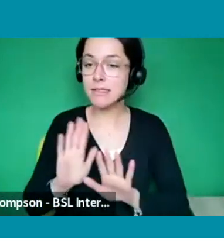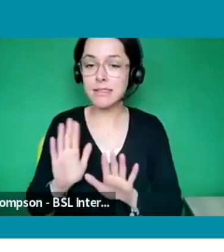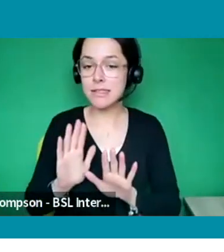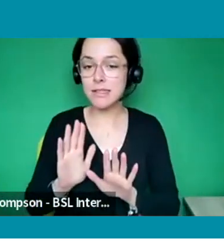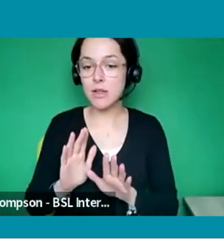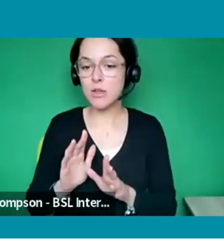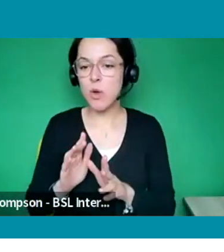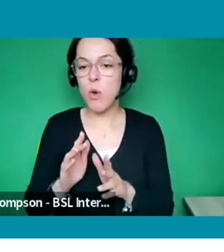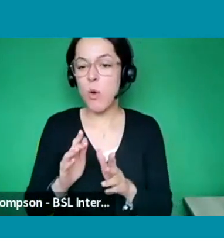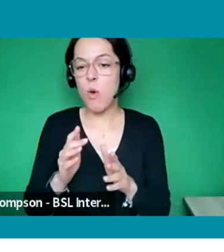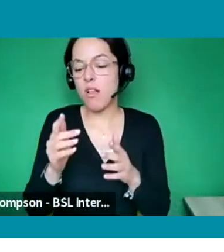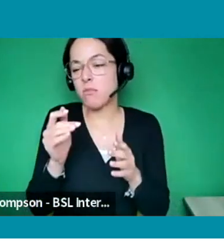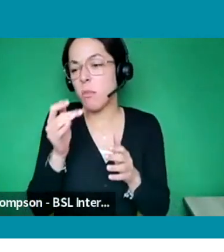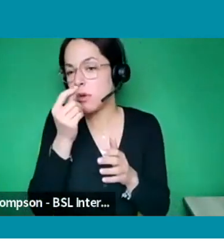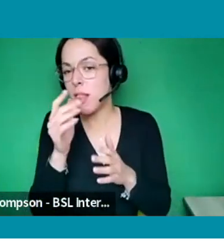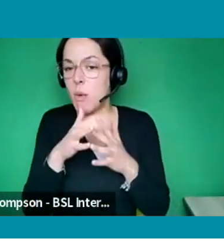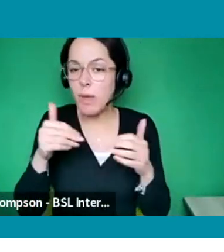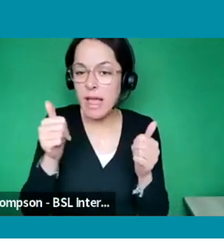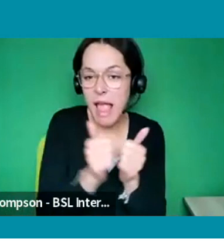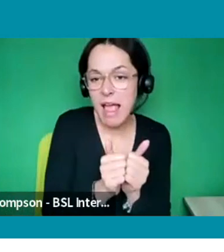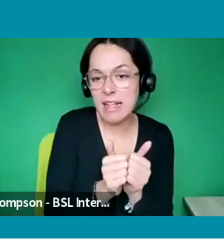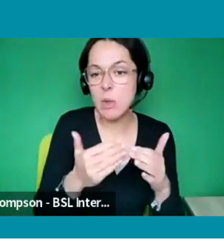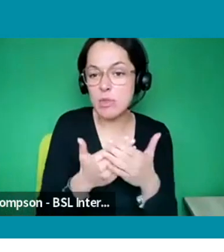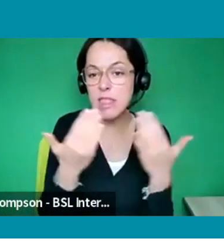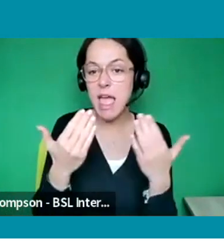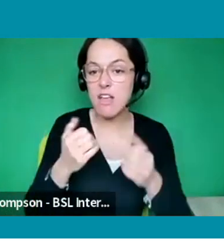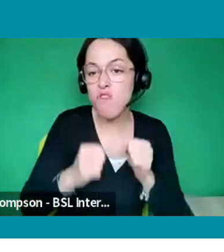Sometimes it's over a weekend as well and it's just great to just get your application